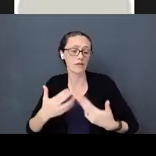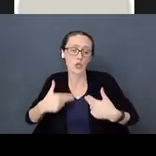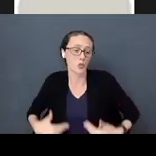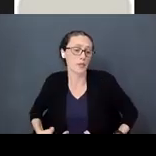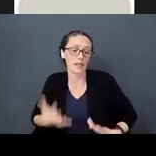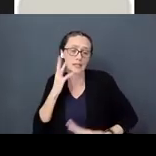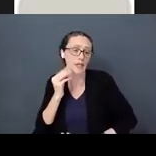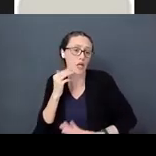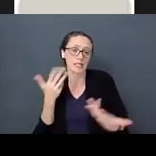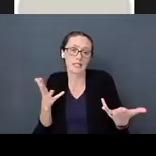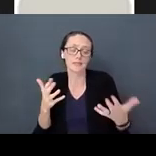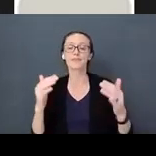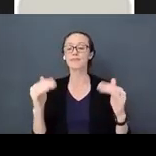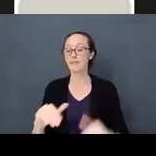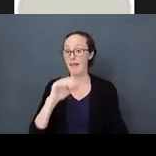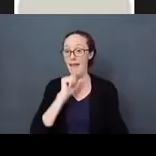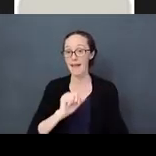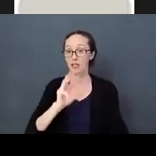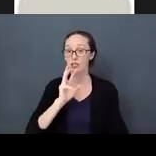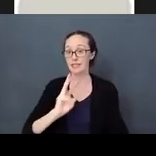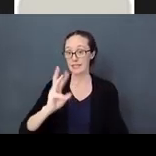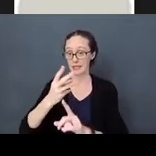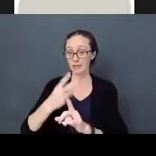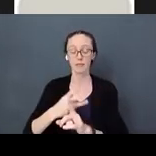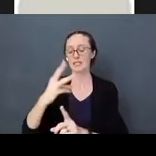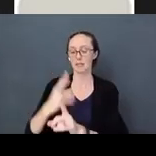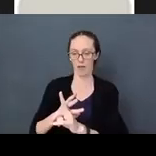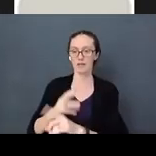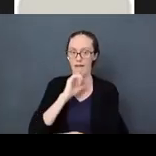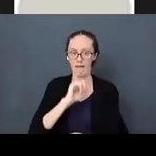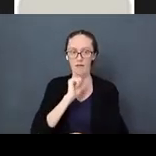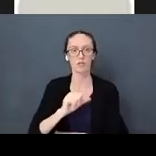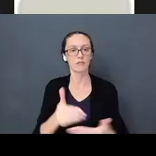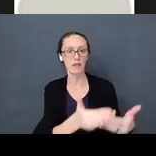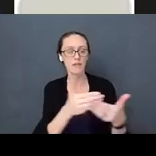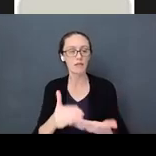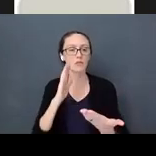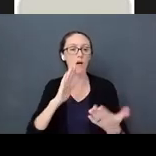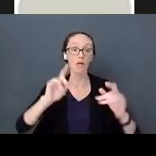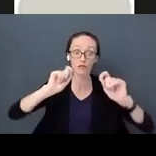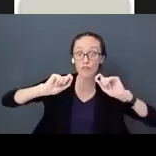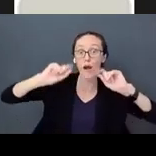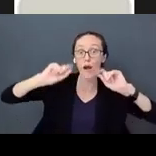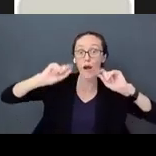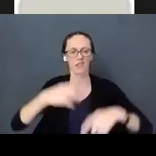By six months of age, they experience and express surprise, disgust, happiness, sadness,